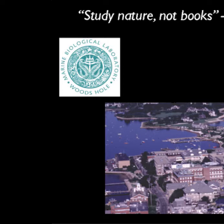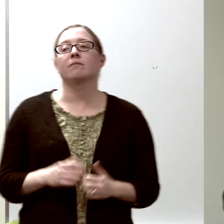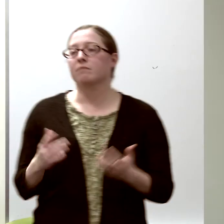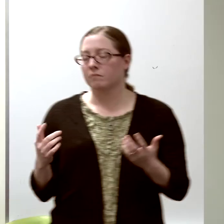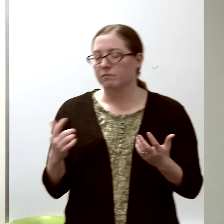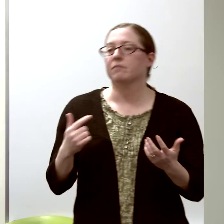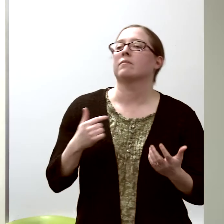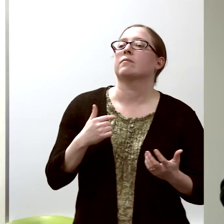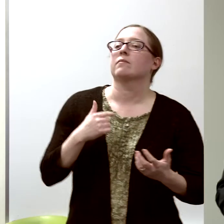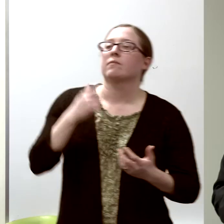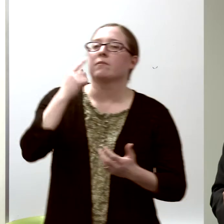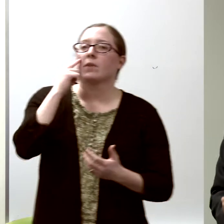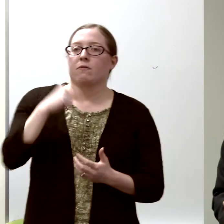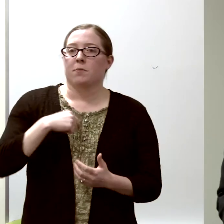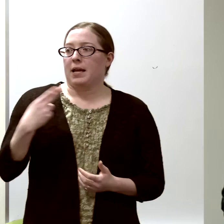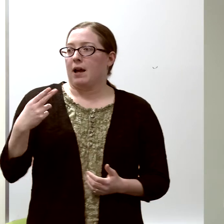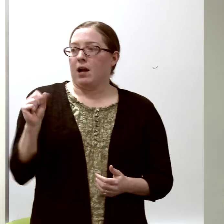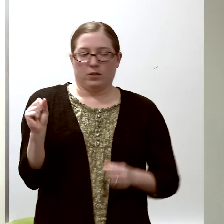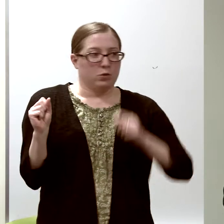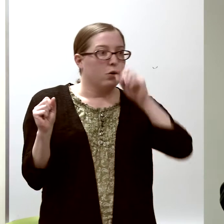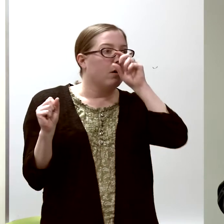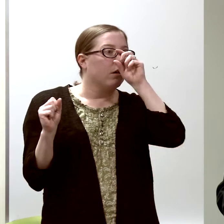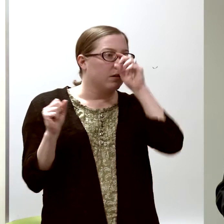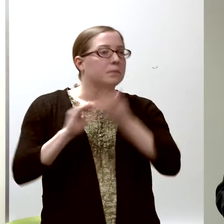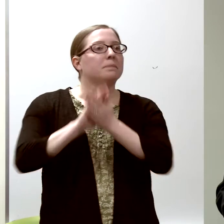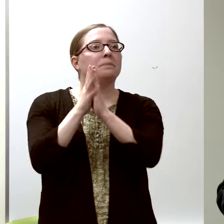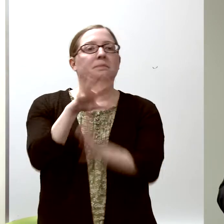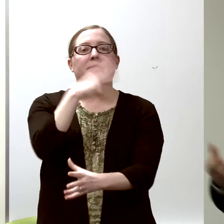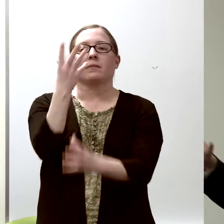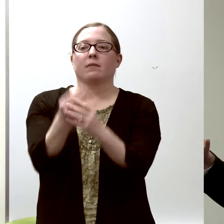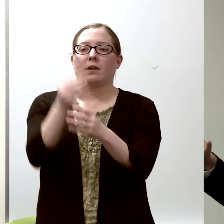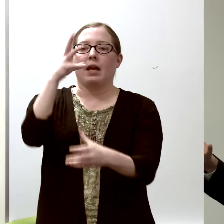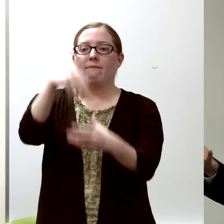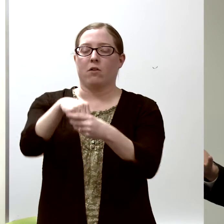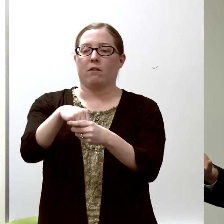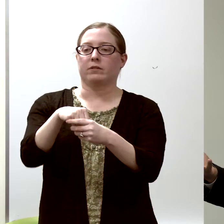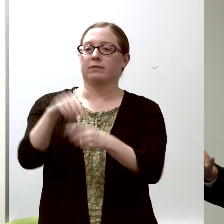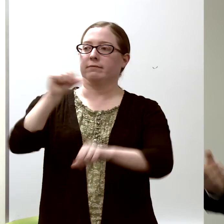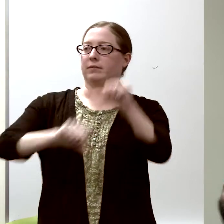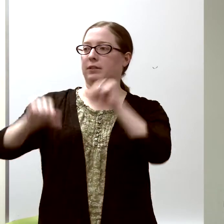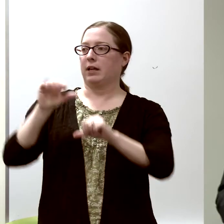In high school, I actually got involved in the Science Fair,